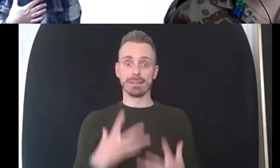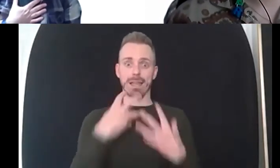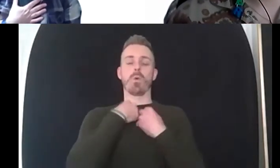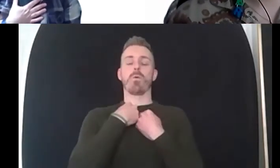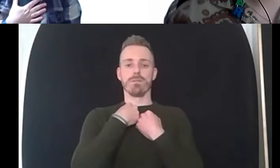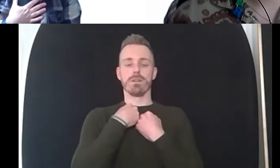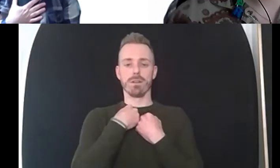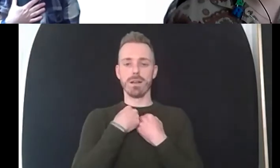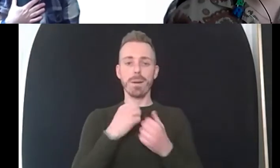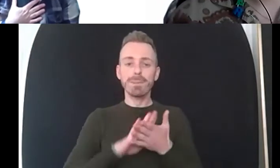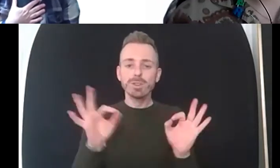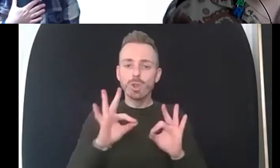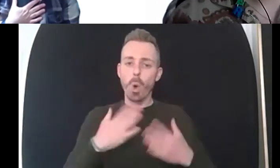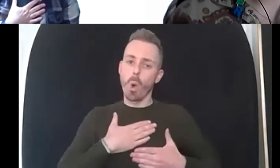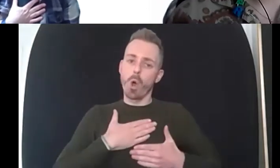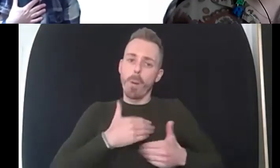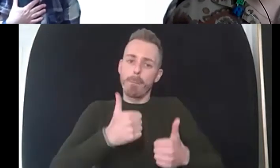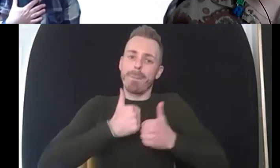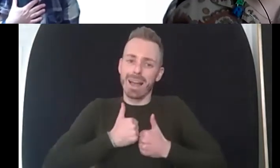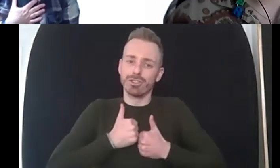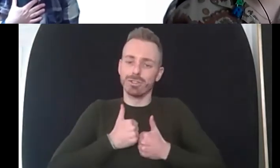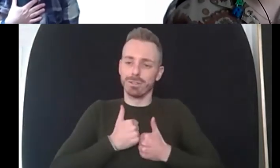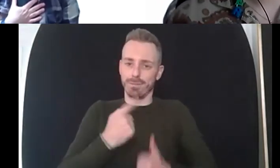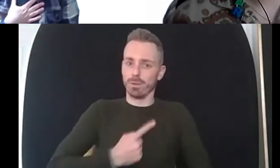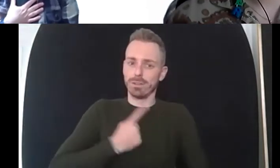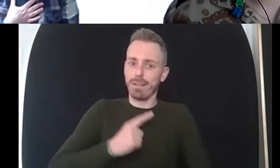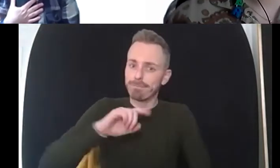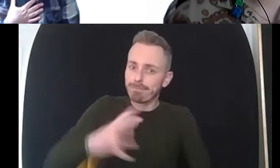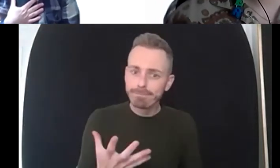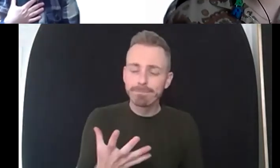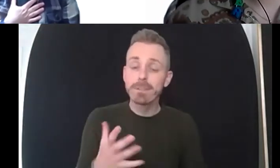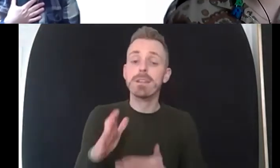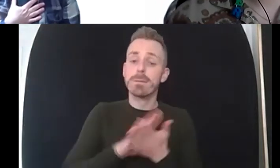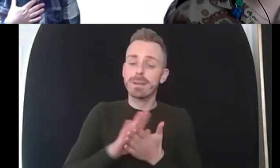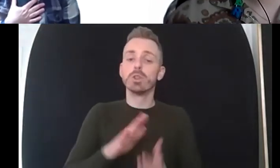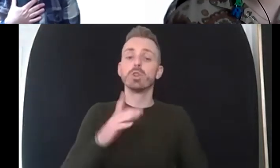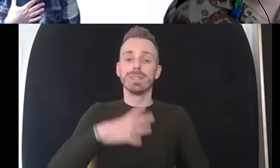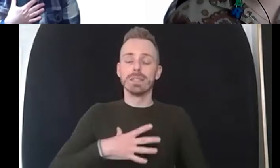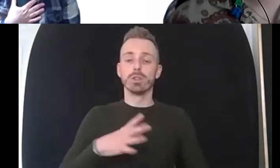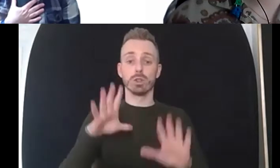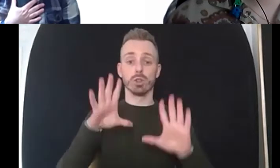and actually being self-compassionate and saying it's okay it's okay to feel crap it's okay